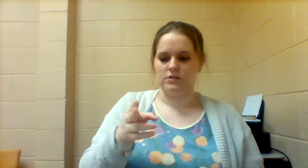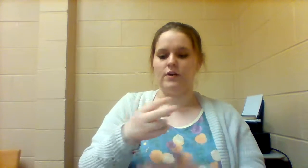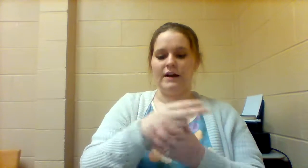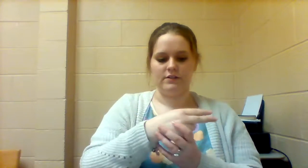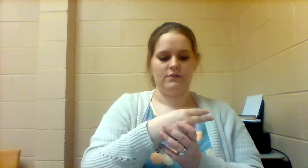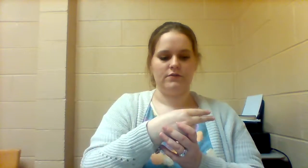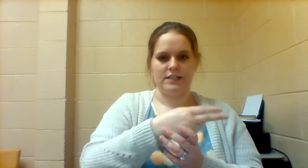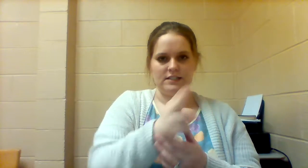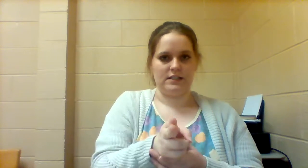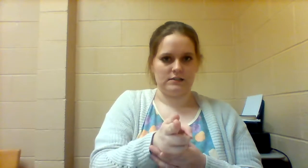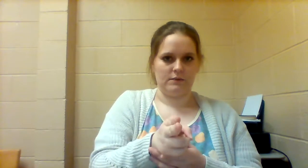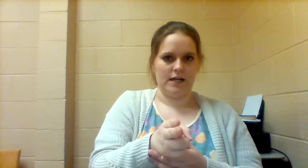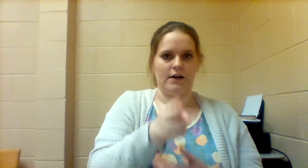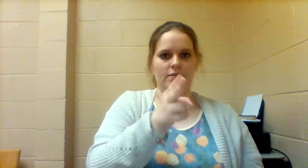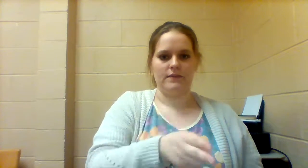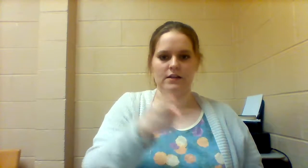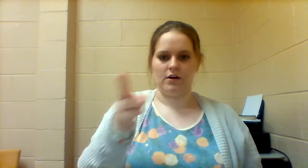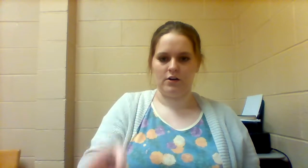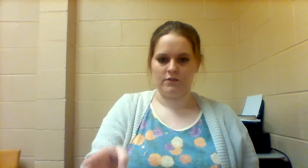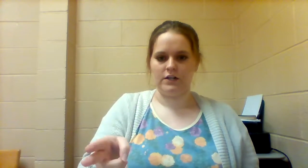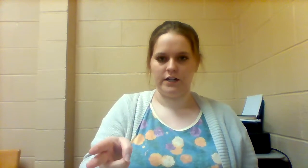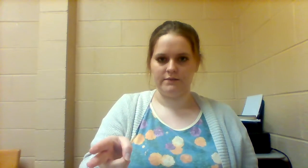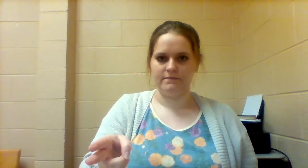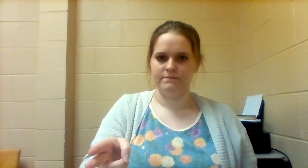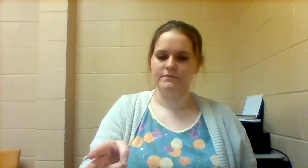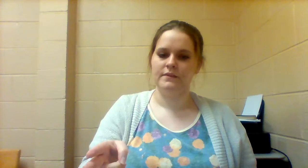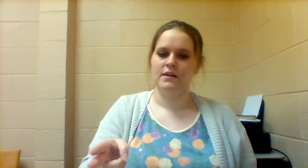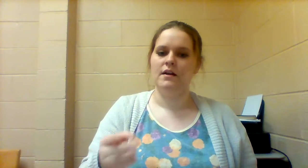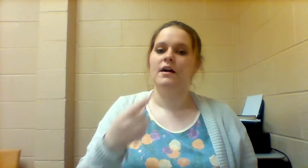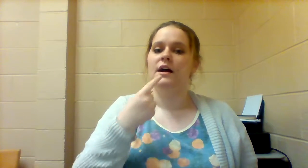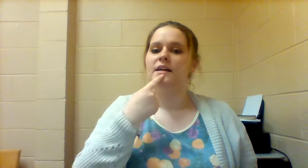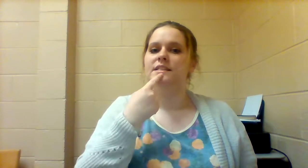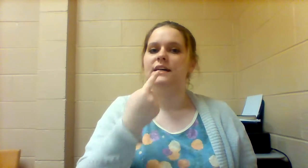so you have it facing this way out HARD OF HEARING